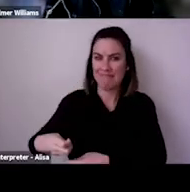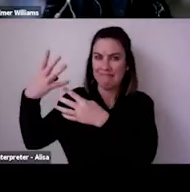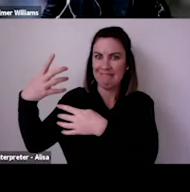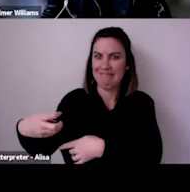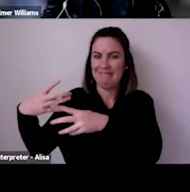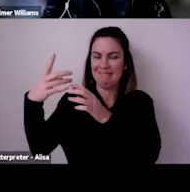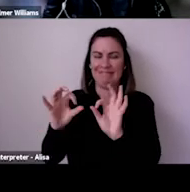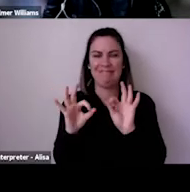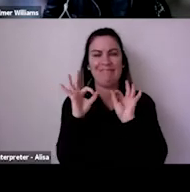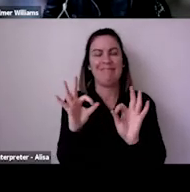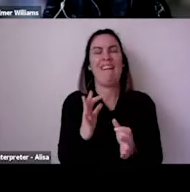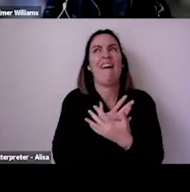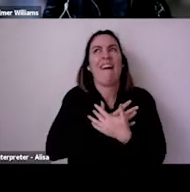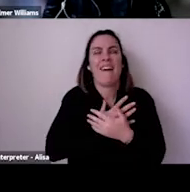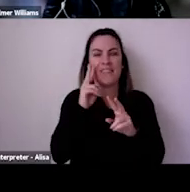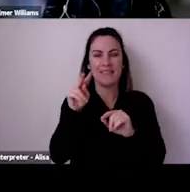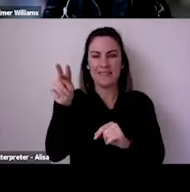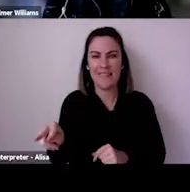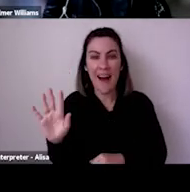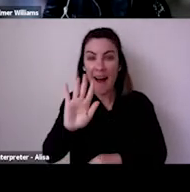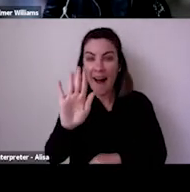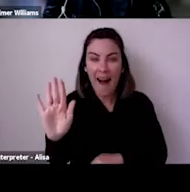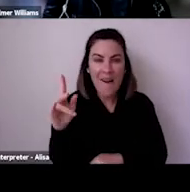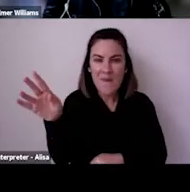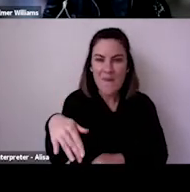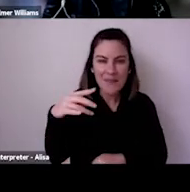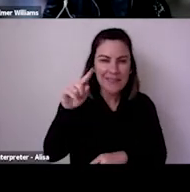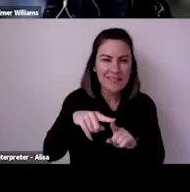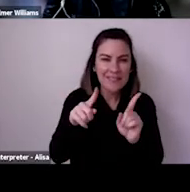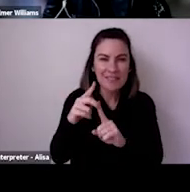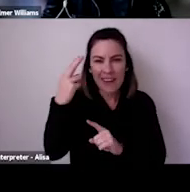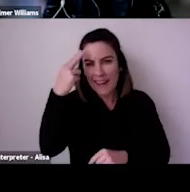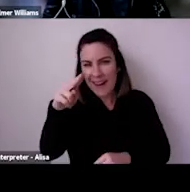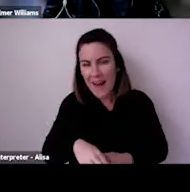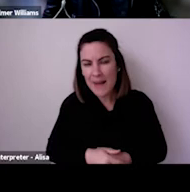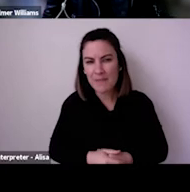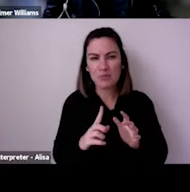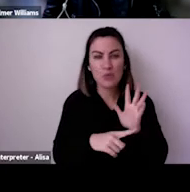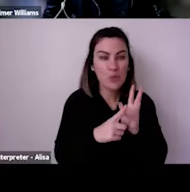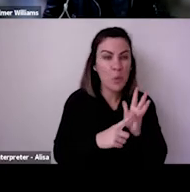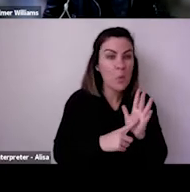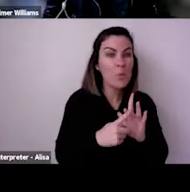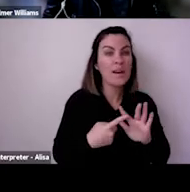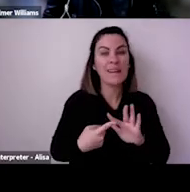right now and hear from our partners at WolfBrown about what they're observing internationally.